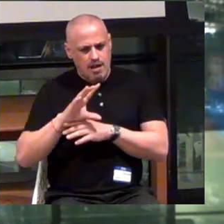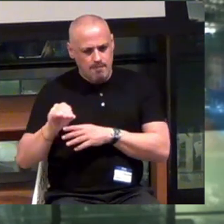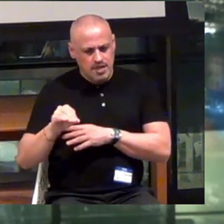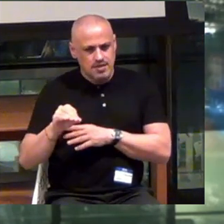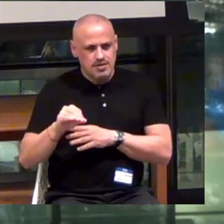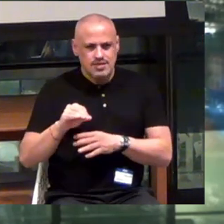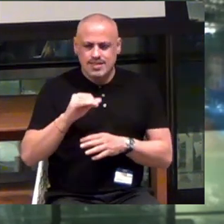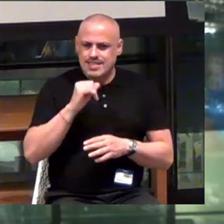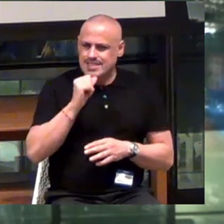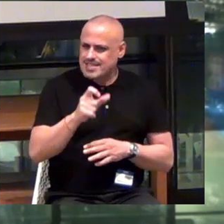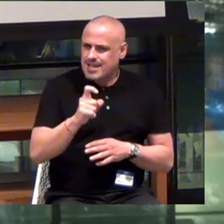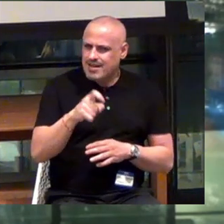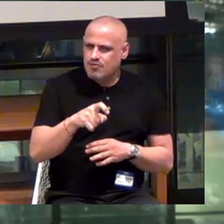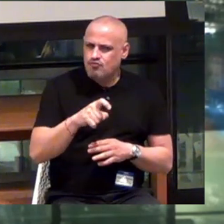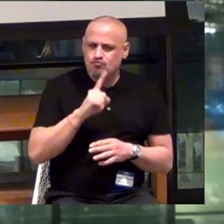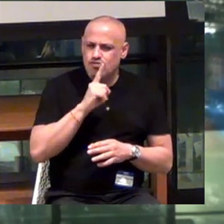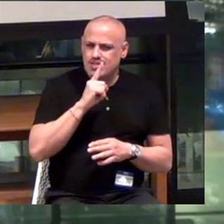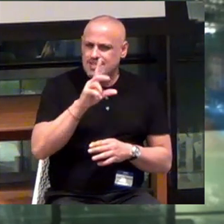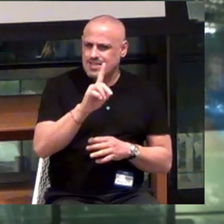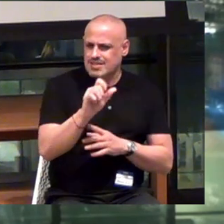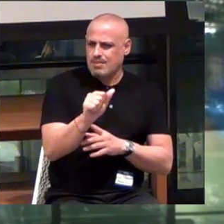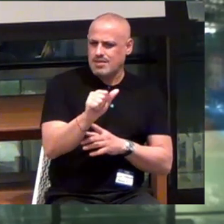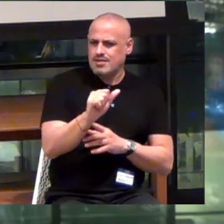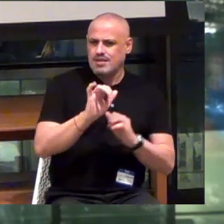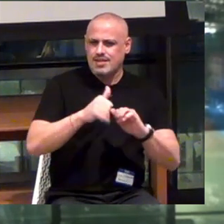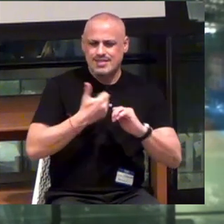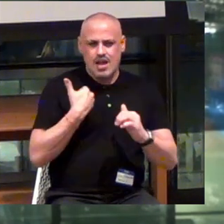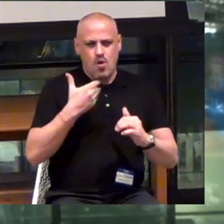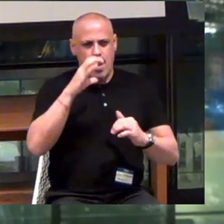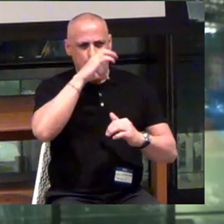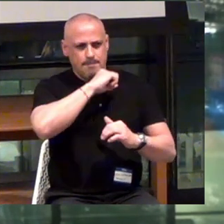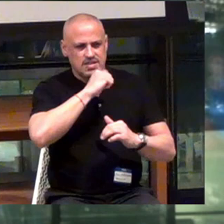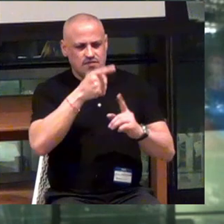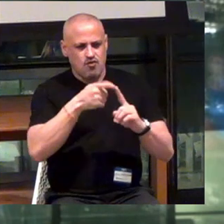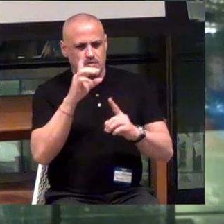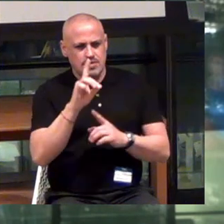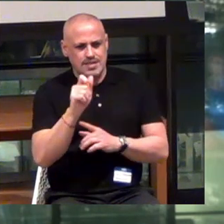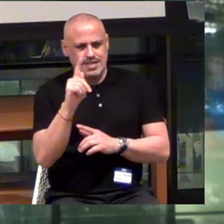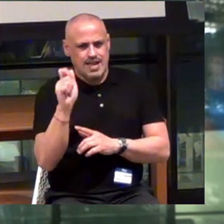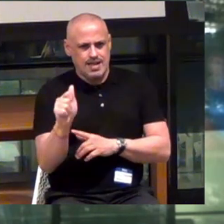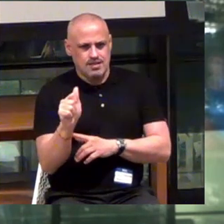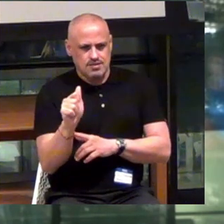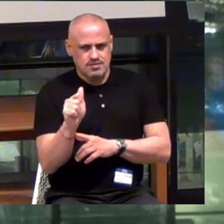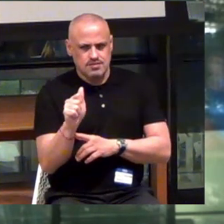But not necessarily disability. And that's how I would miss it from the data pull.